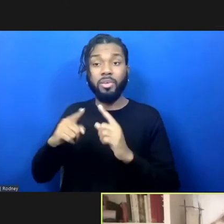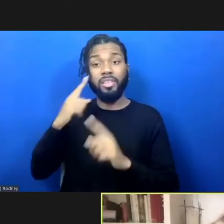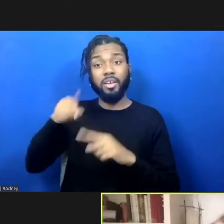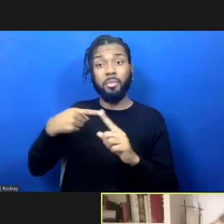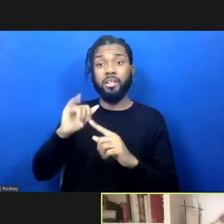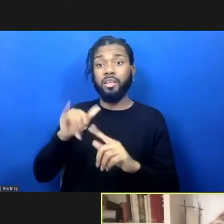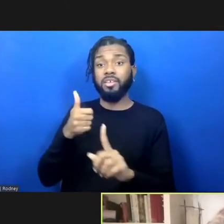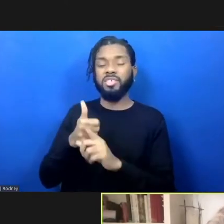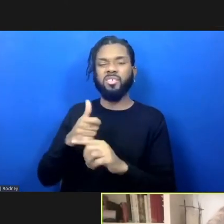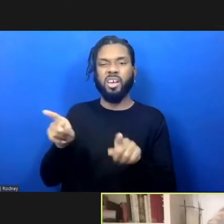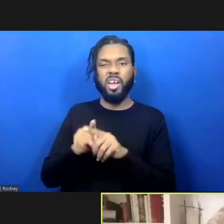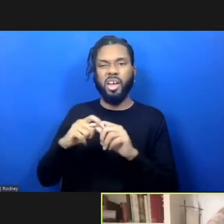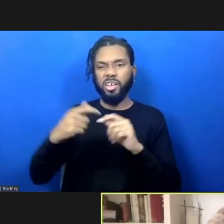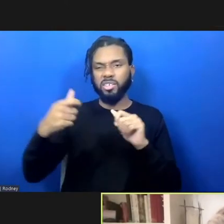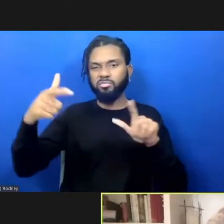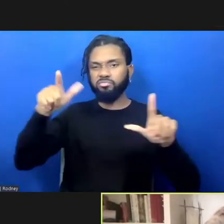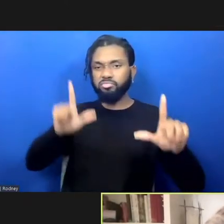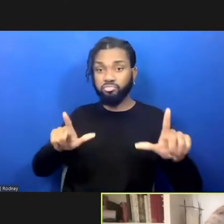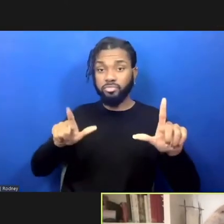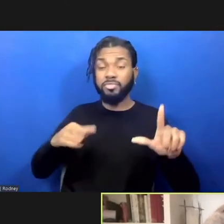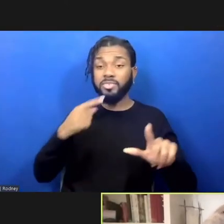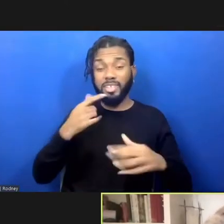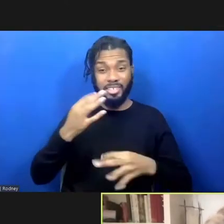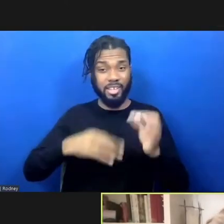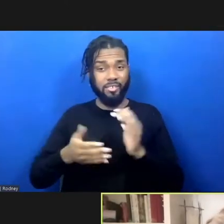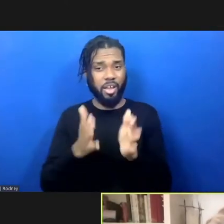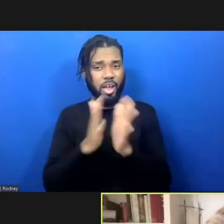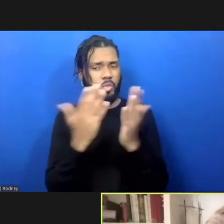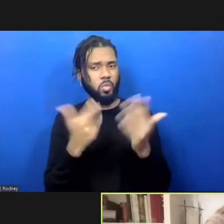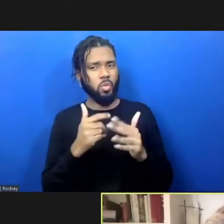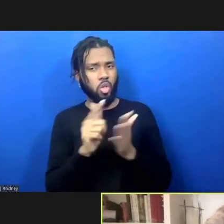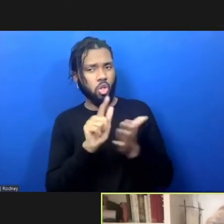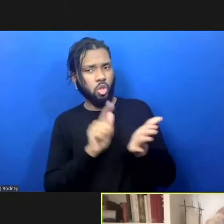He says, "Instead of asking, as we do today, what law was broken, who broke